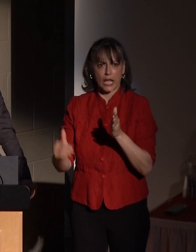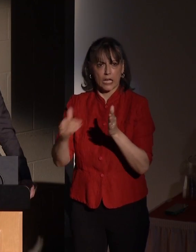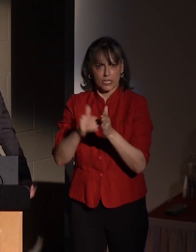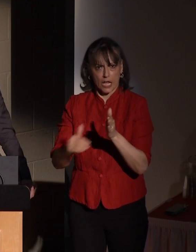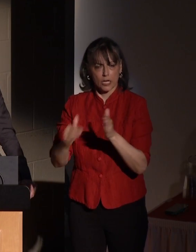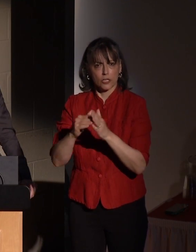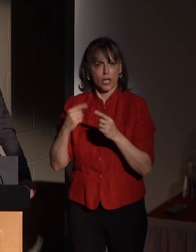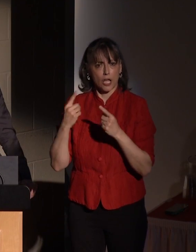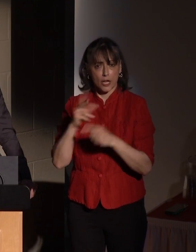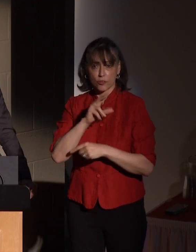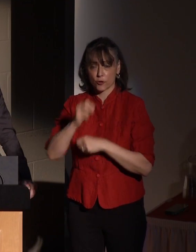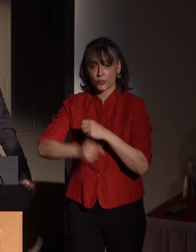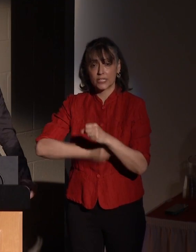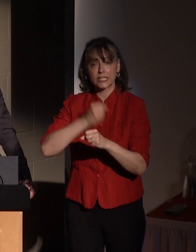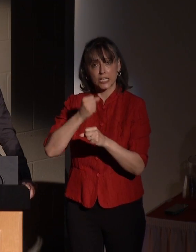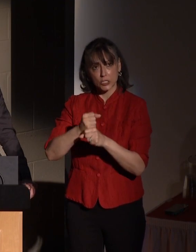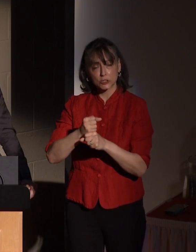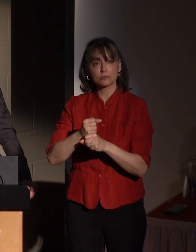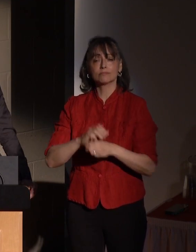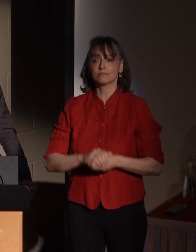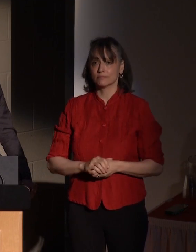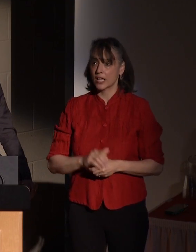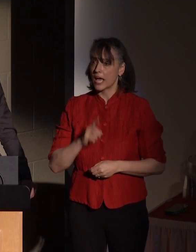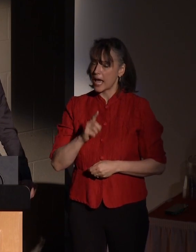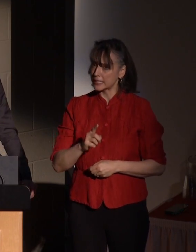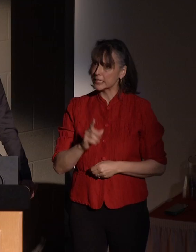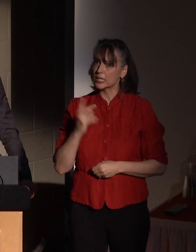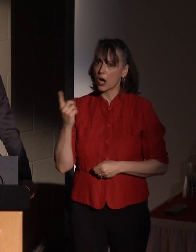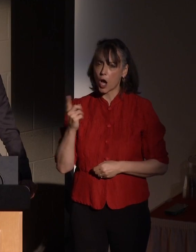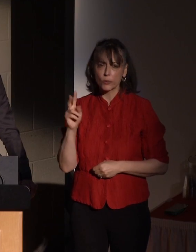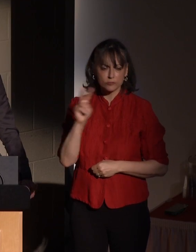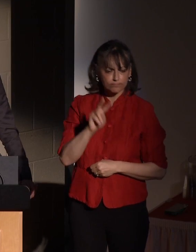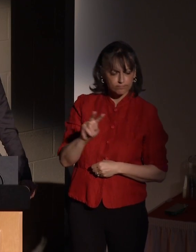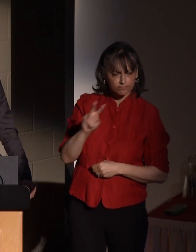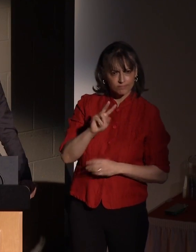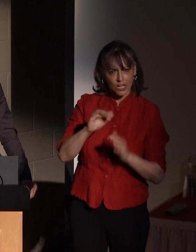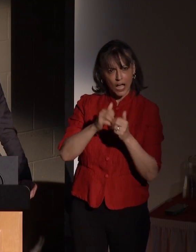the last 30 years or so, he's usually looking to change the